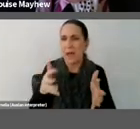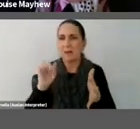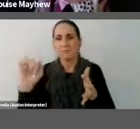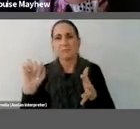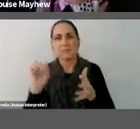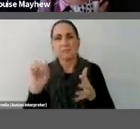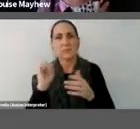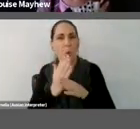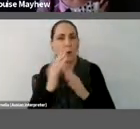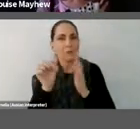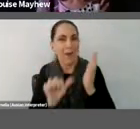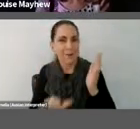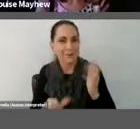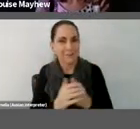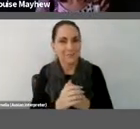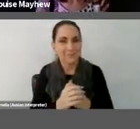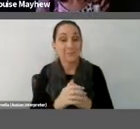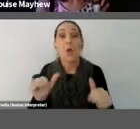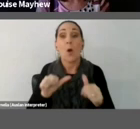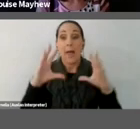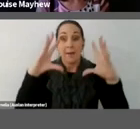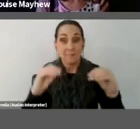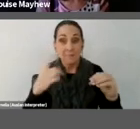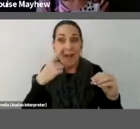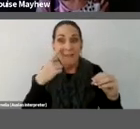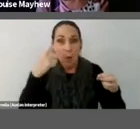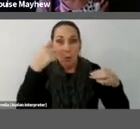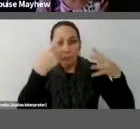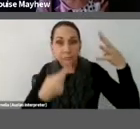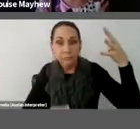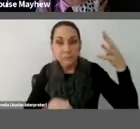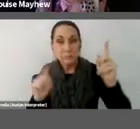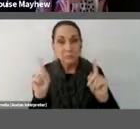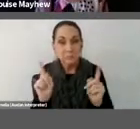Okay let's end that poll and have a look at our results.